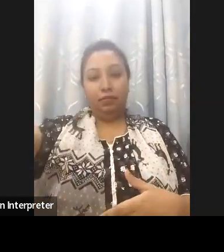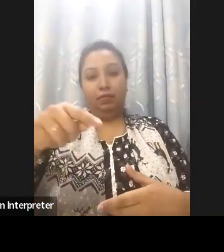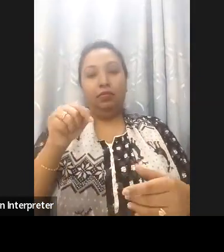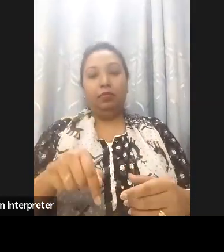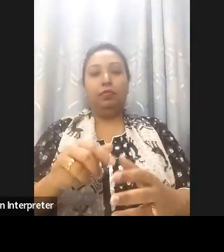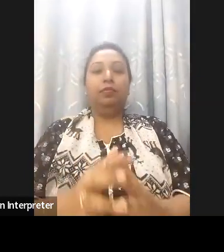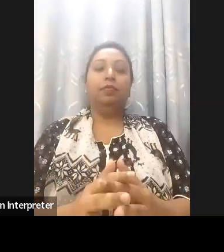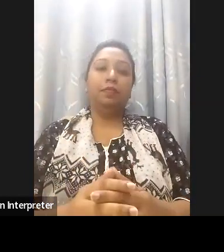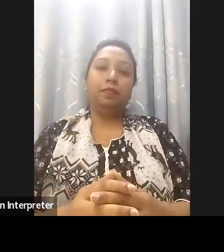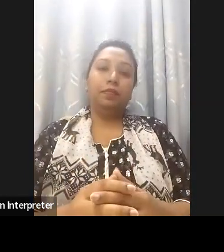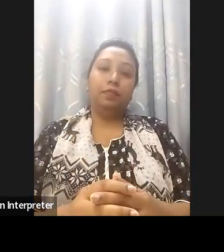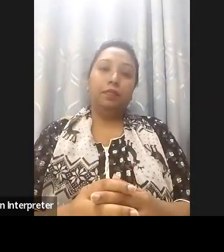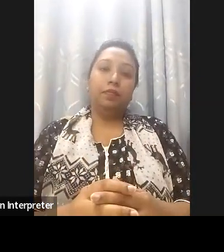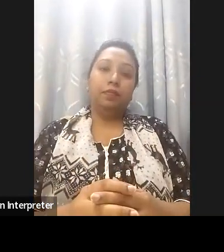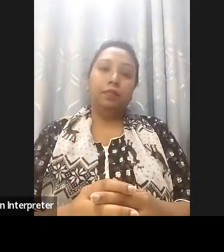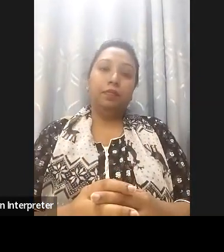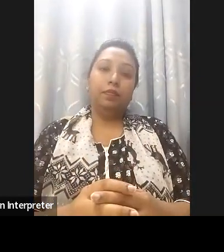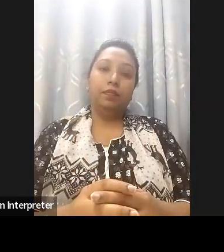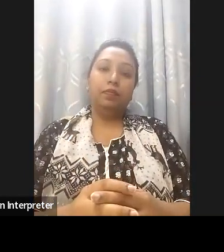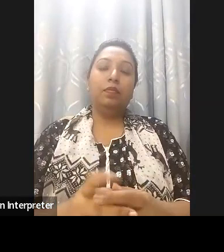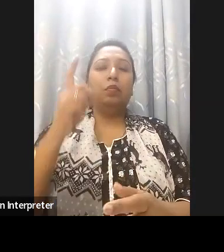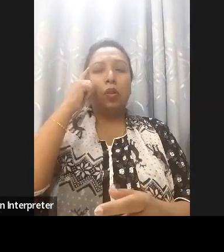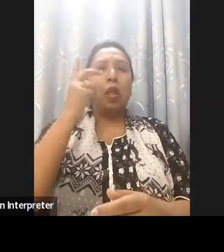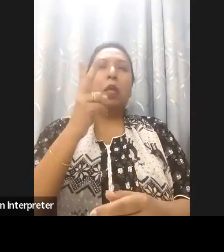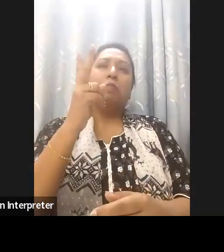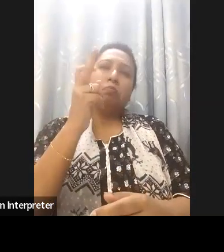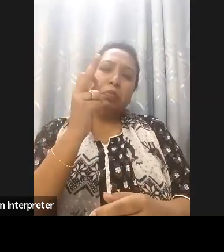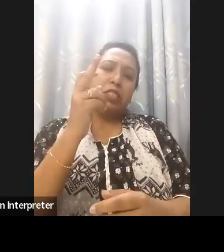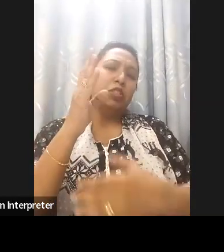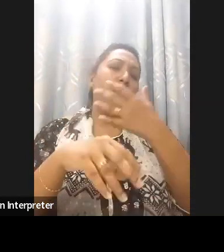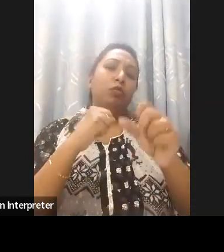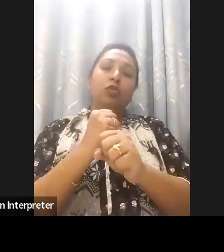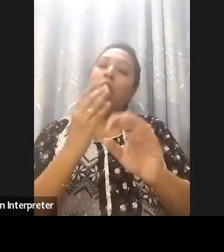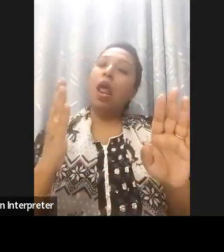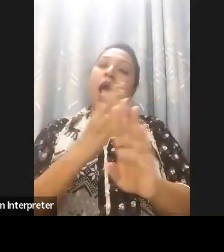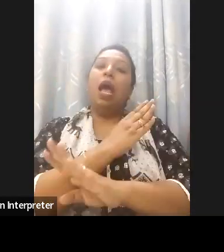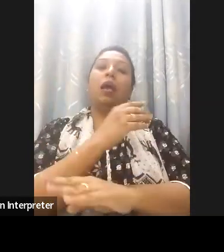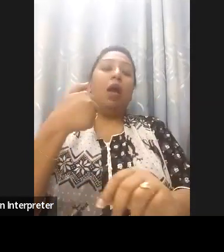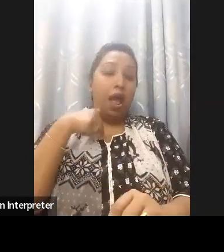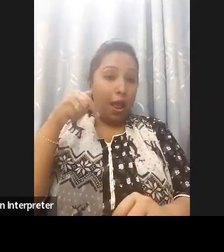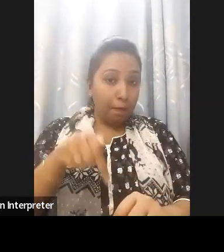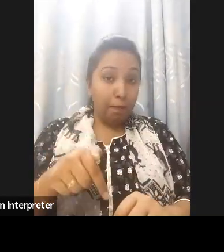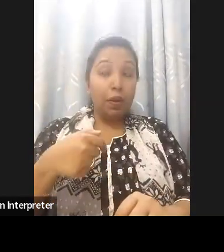Even two decades ago we sometimes talked about the accessibility and we understand